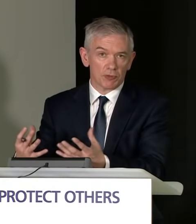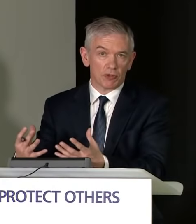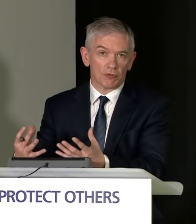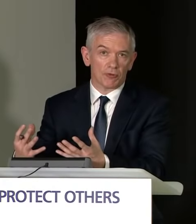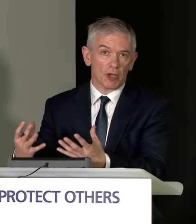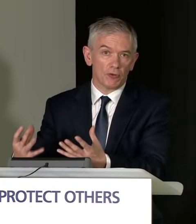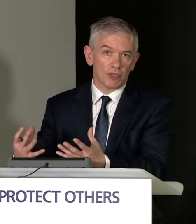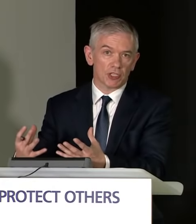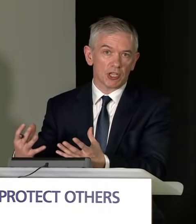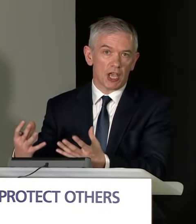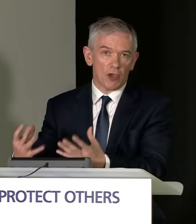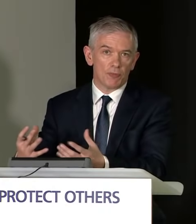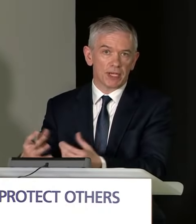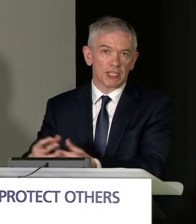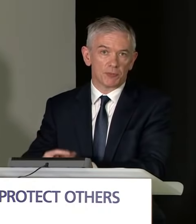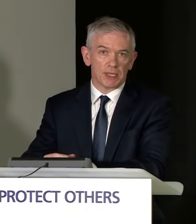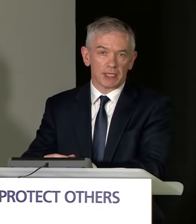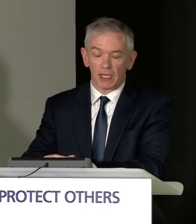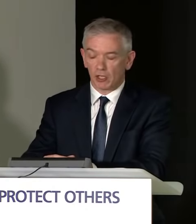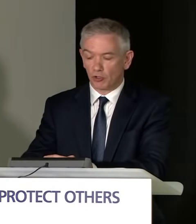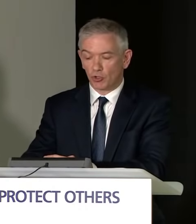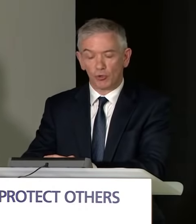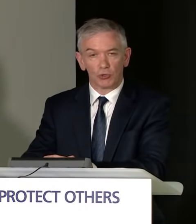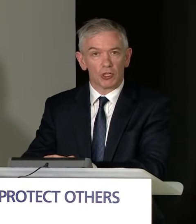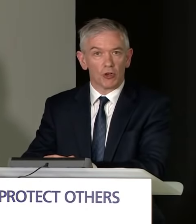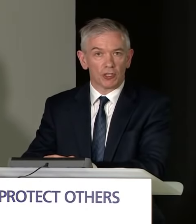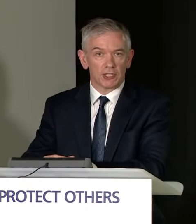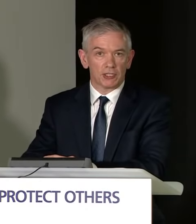assessment of how this outbreak is being controlled or indeed contained.